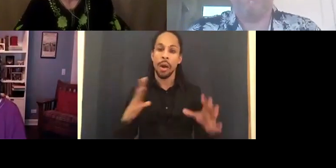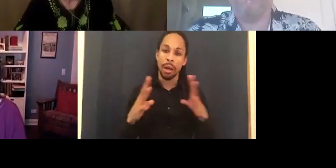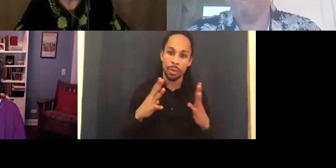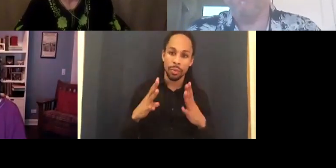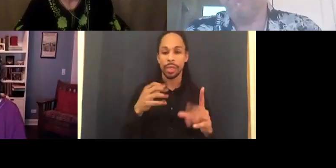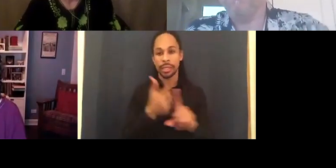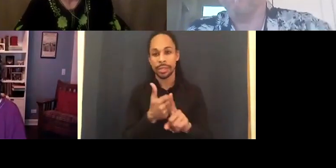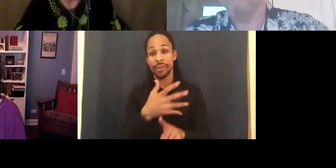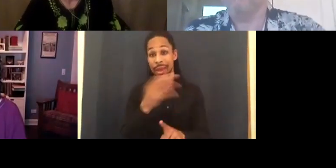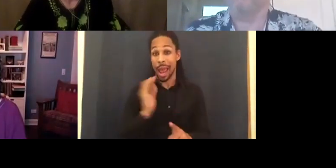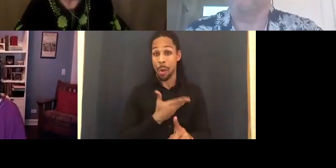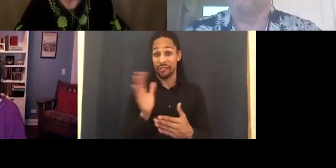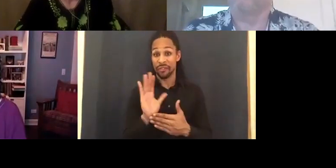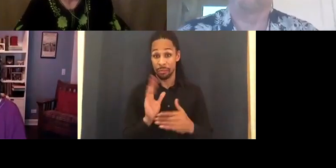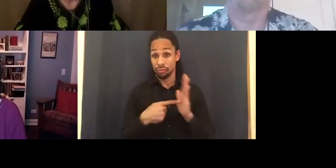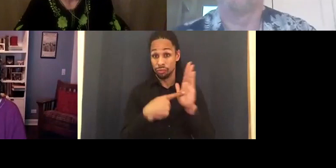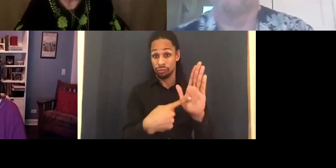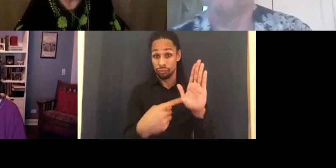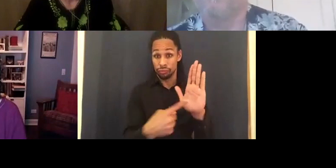it. They look for easy formulas.